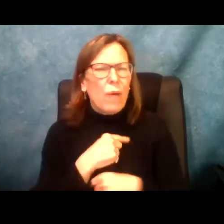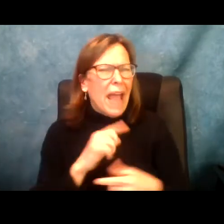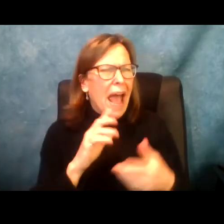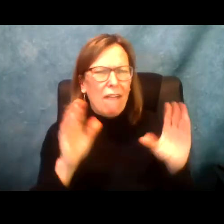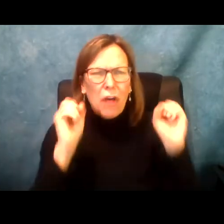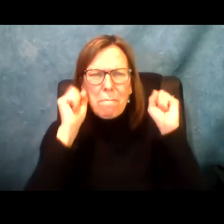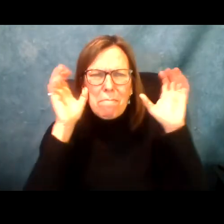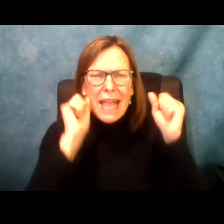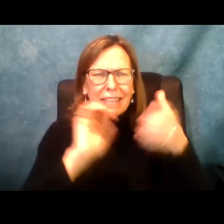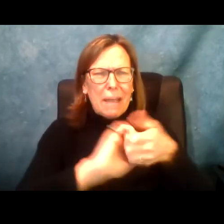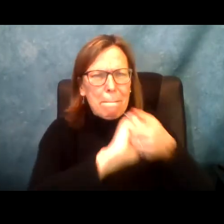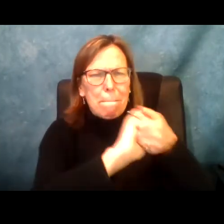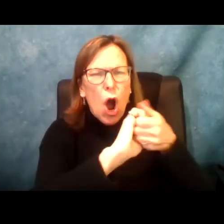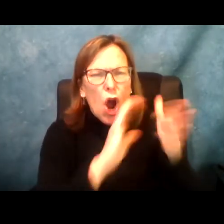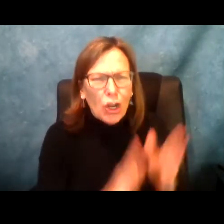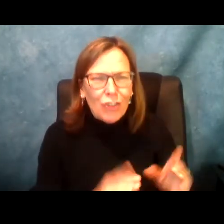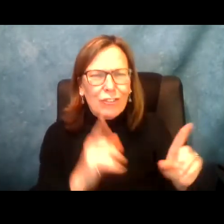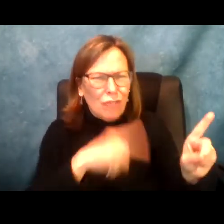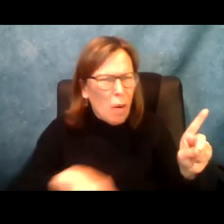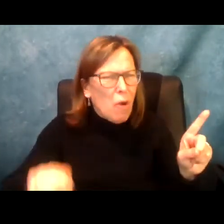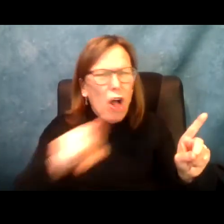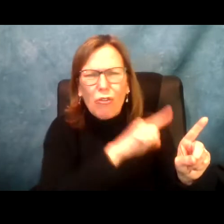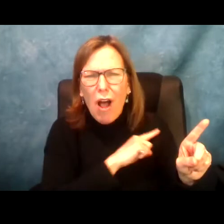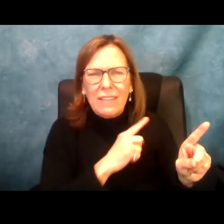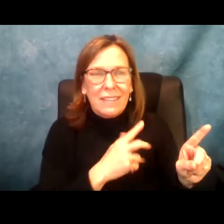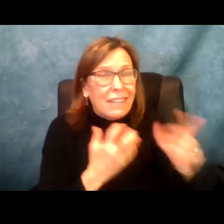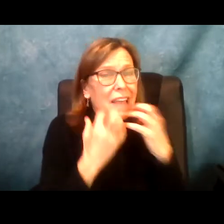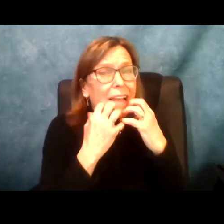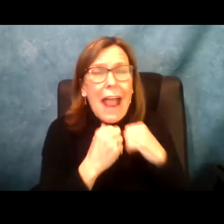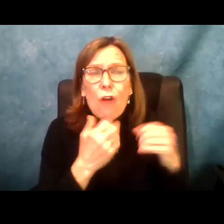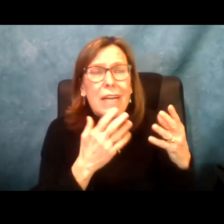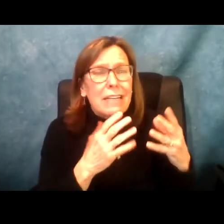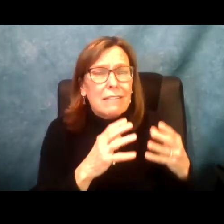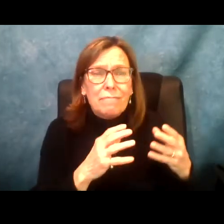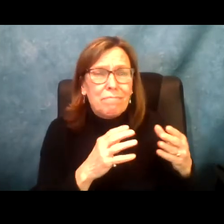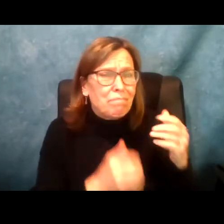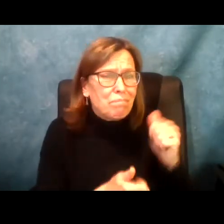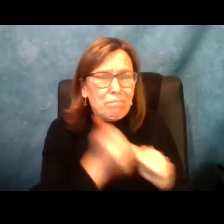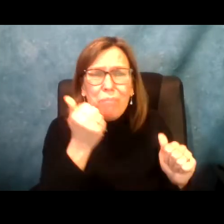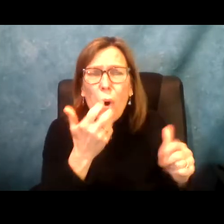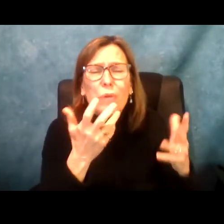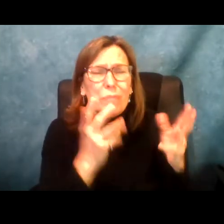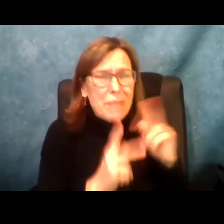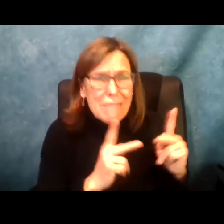putting everything they have into this. And we have an